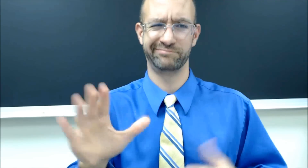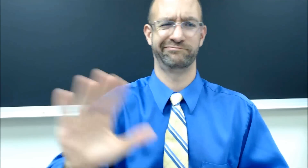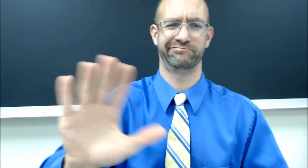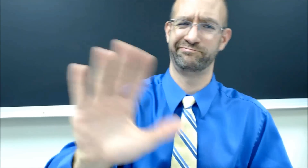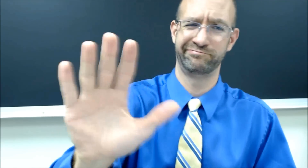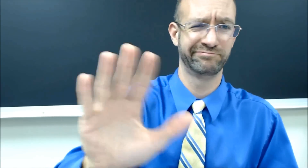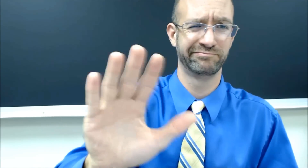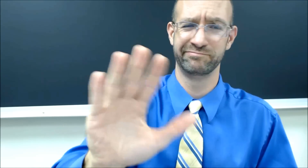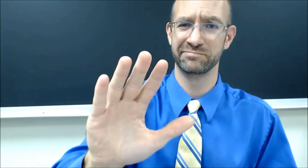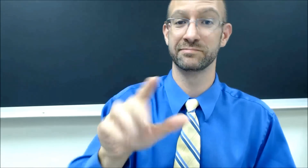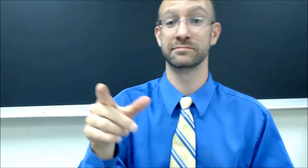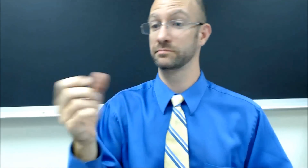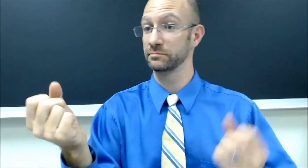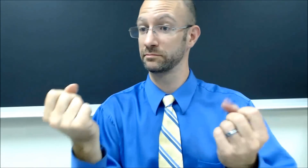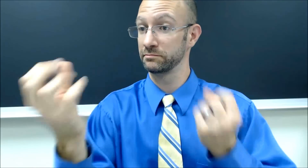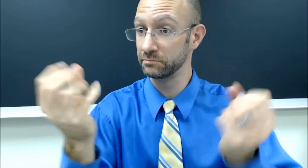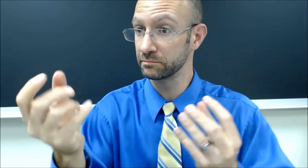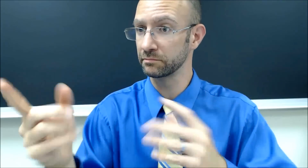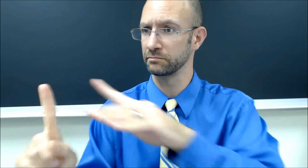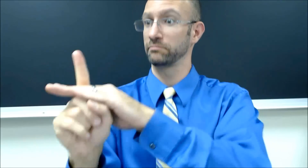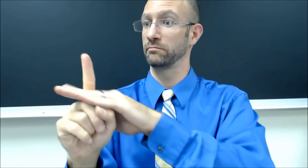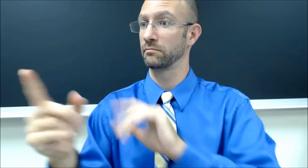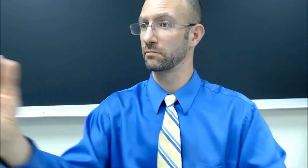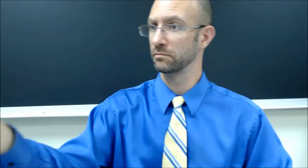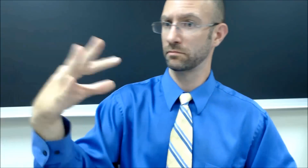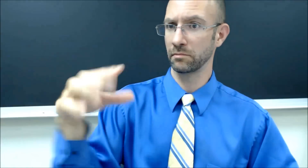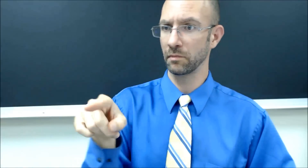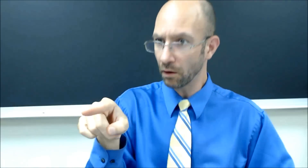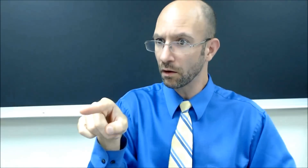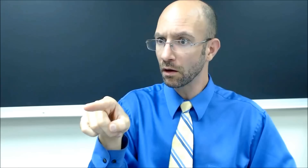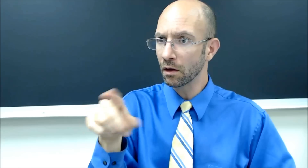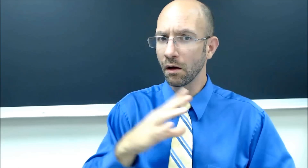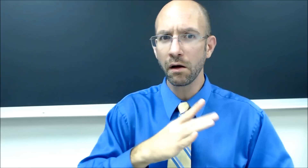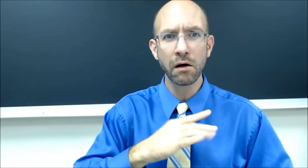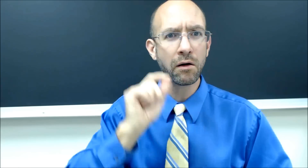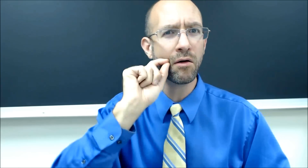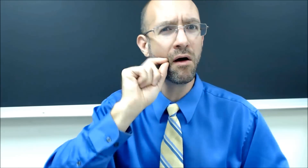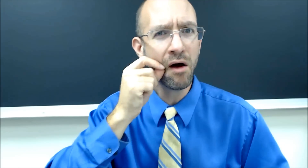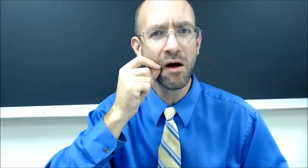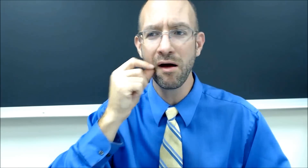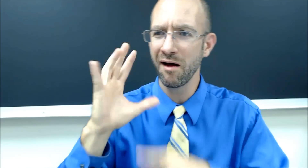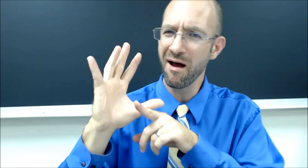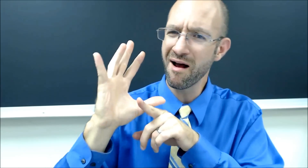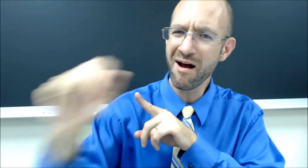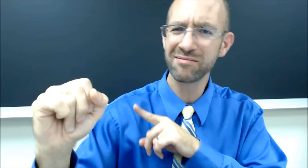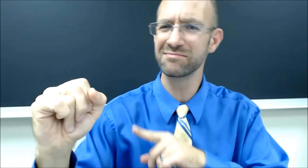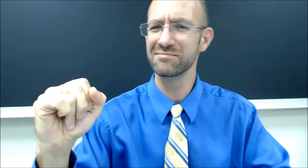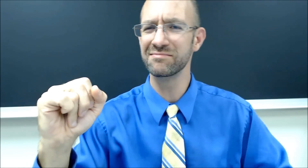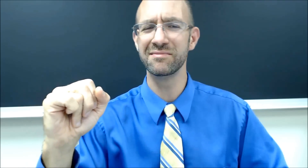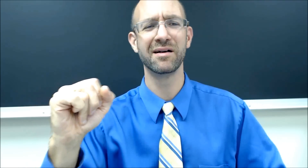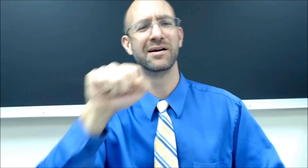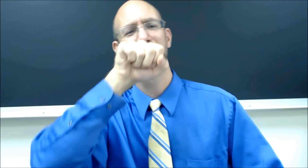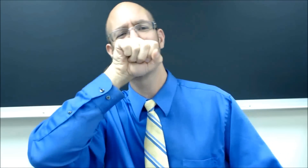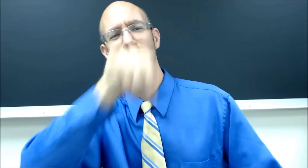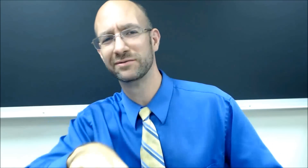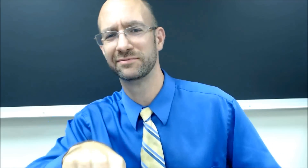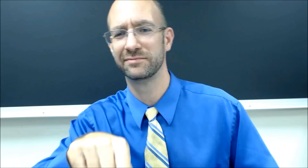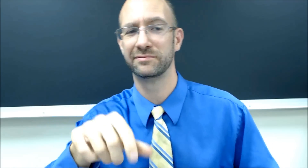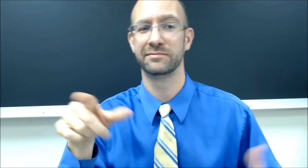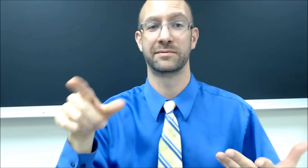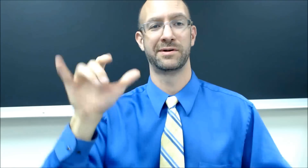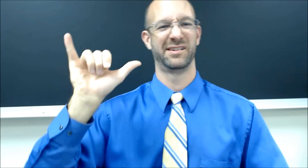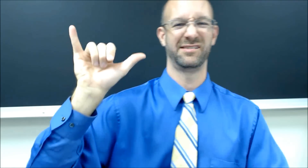No no. When signs are recommended, suggested, or brought up, we'll continue to find awesomeness in ASL. We KISS-FIST! THAT!